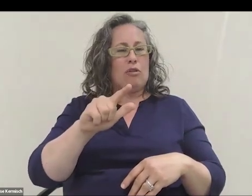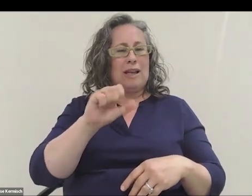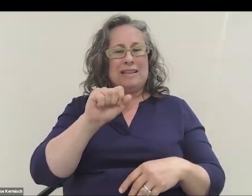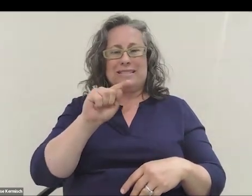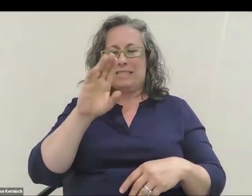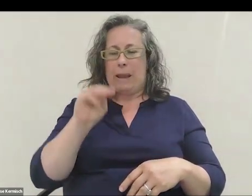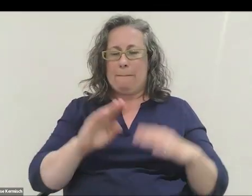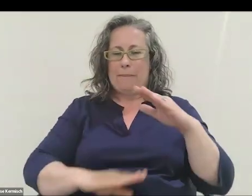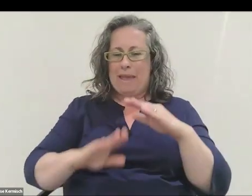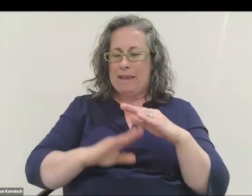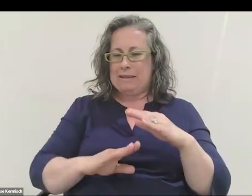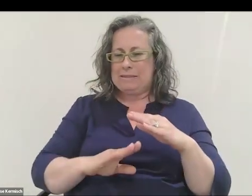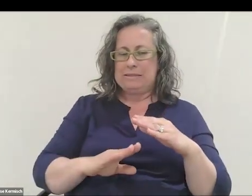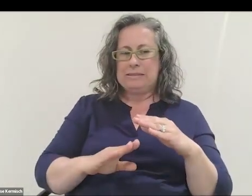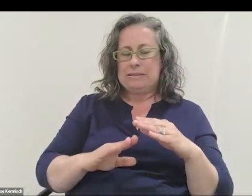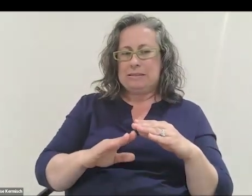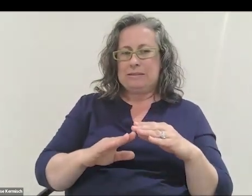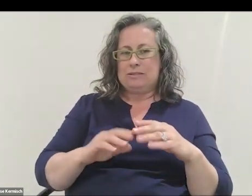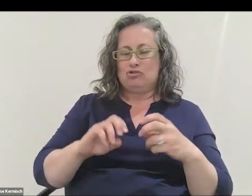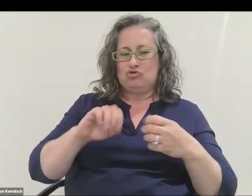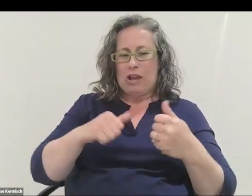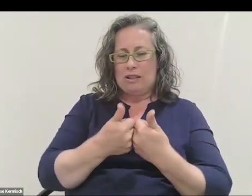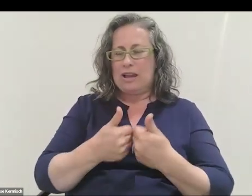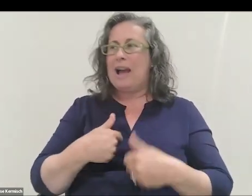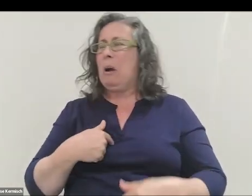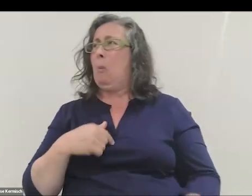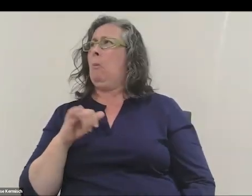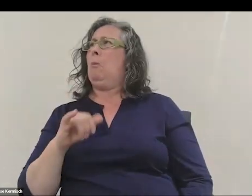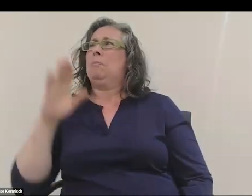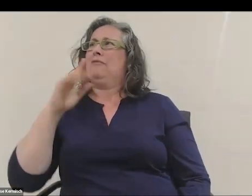Oh, wow. I've never thought of that question. I usually think of the opposite direction,